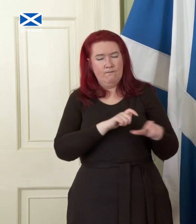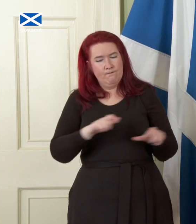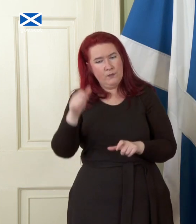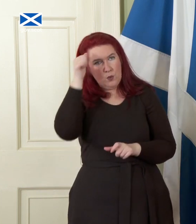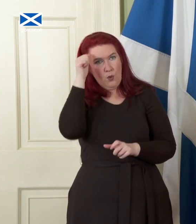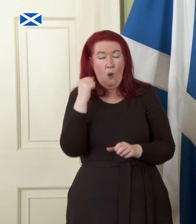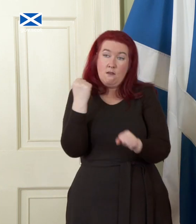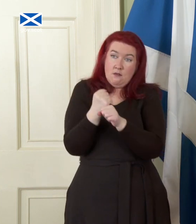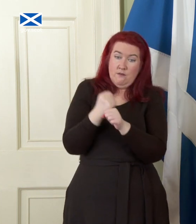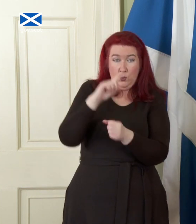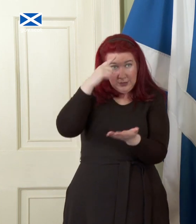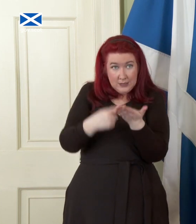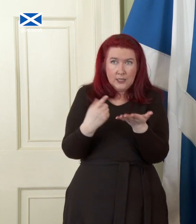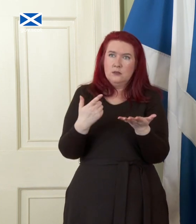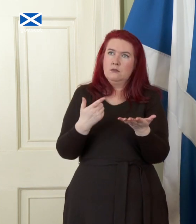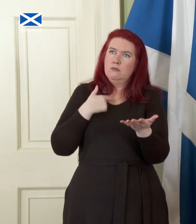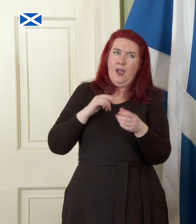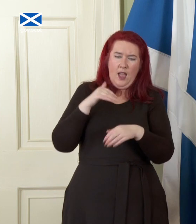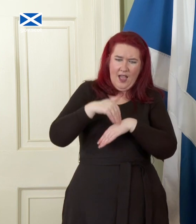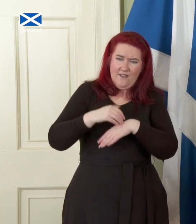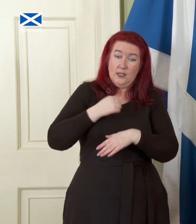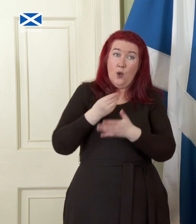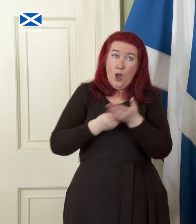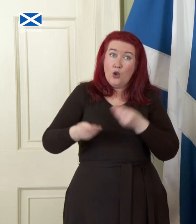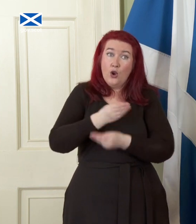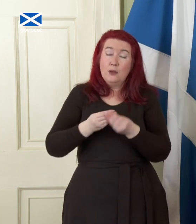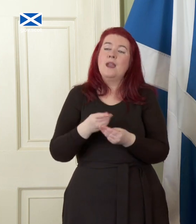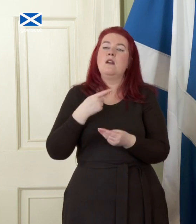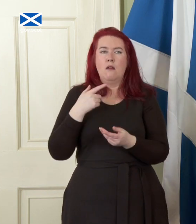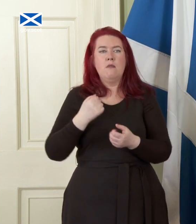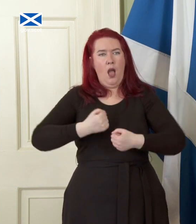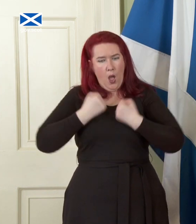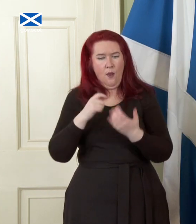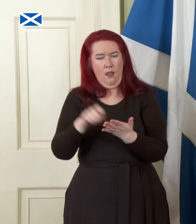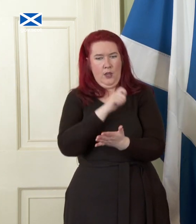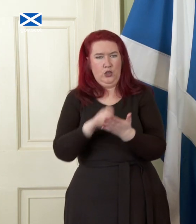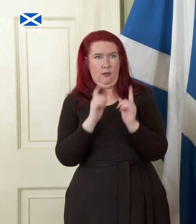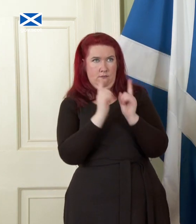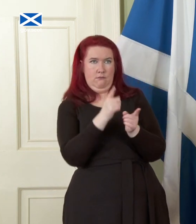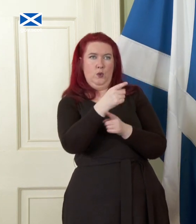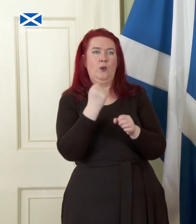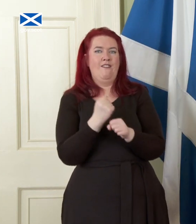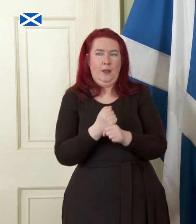making the decisions that shape our economy have actually been elected by us. These are just some